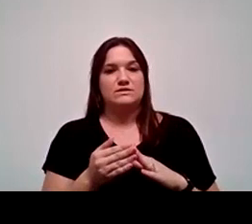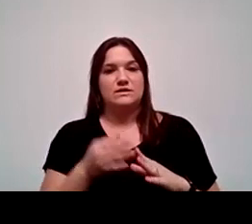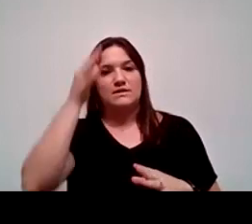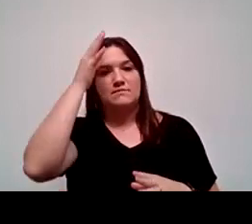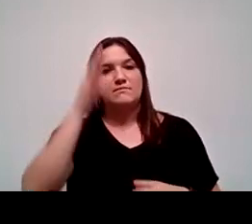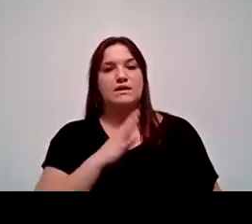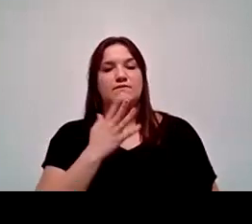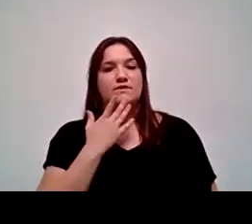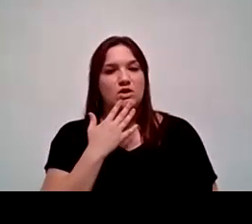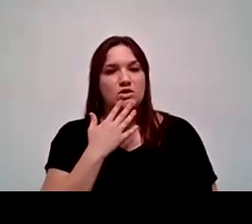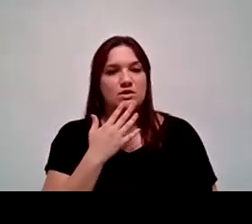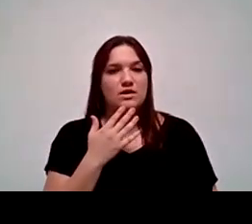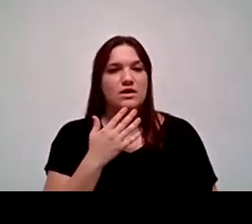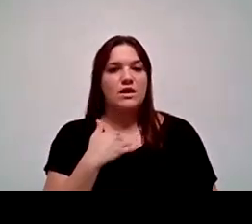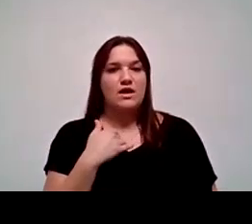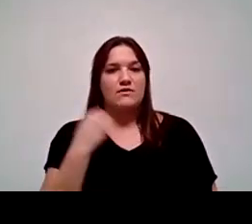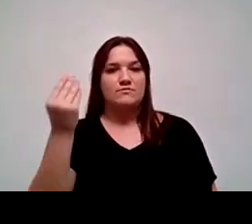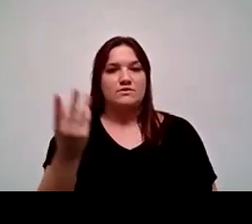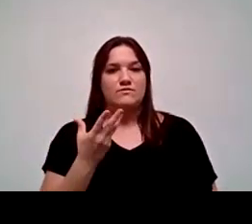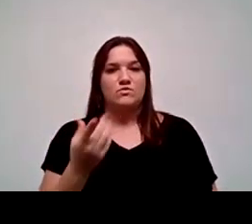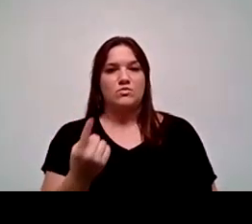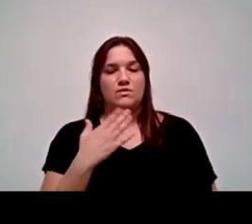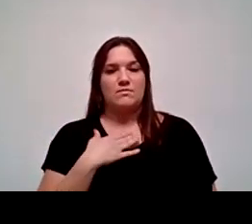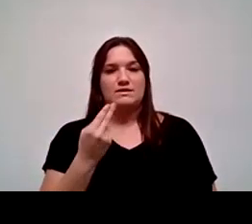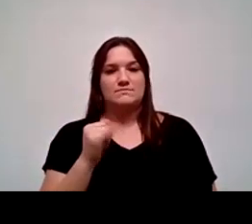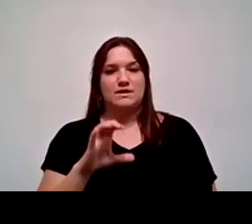I have been informed that one of my Hispanic male student